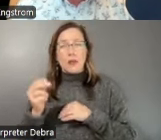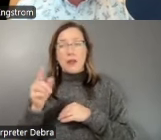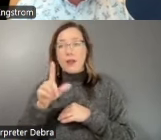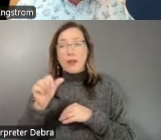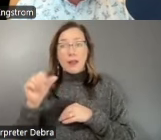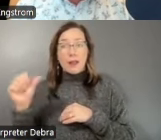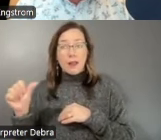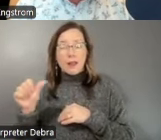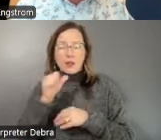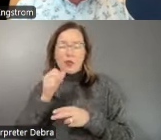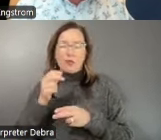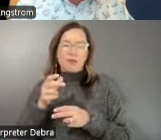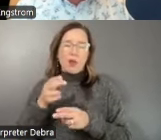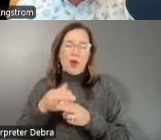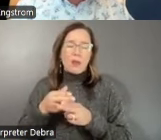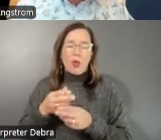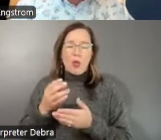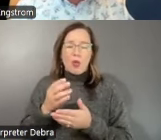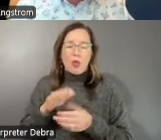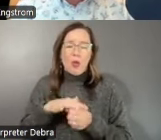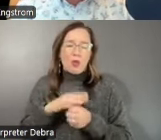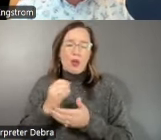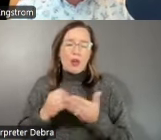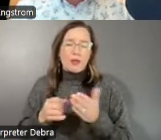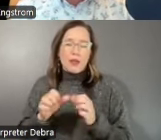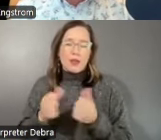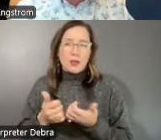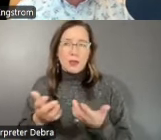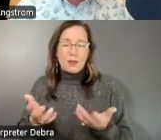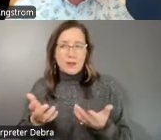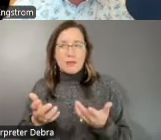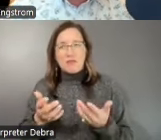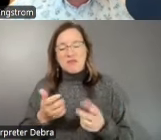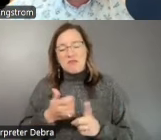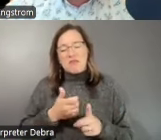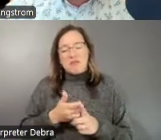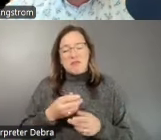call themselves local arts agencies. They think of themselves as grant-making organizations,